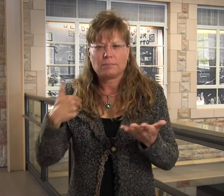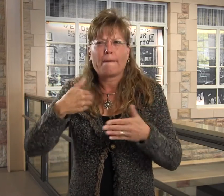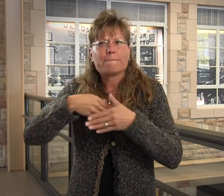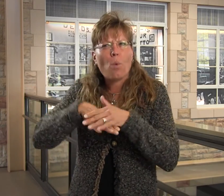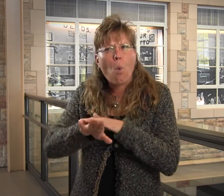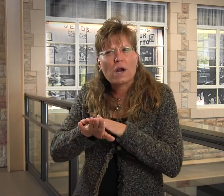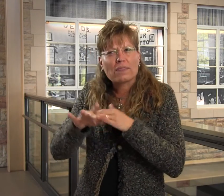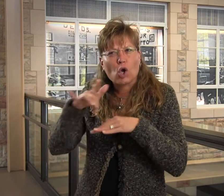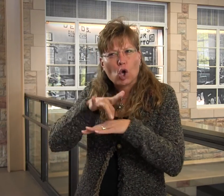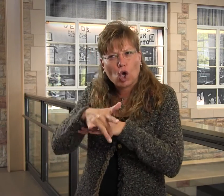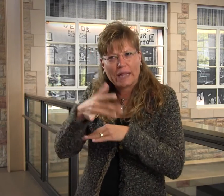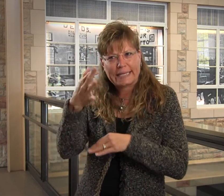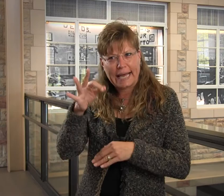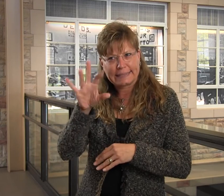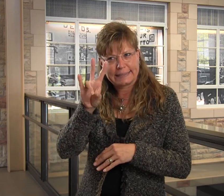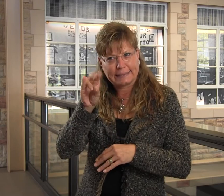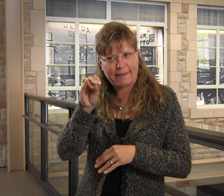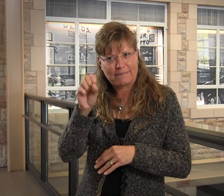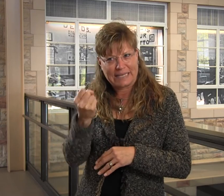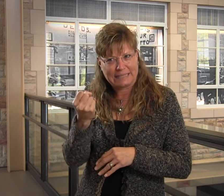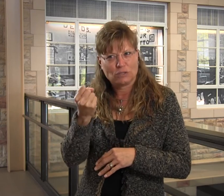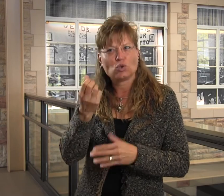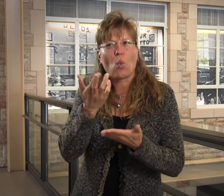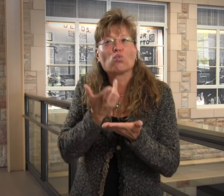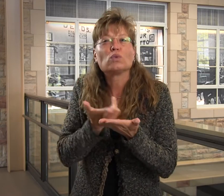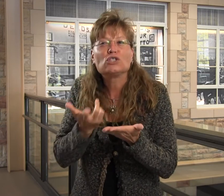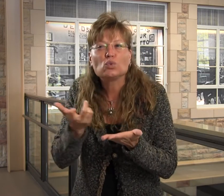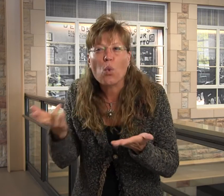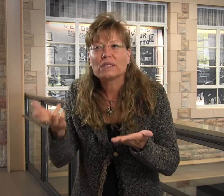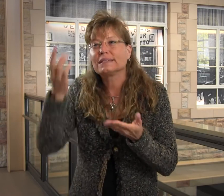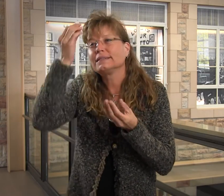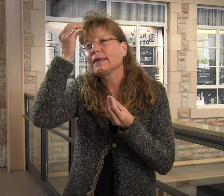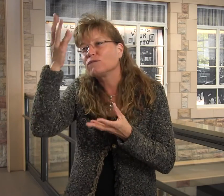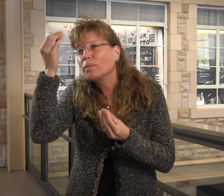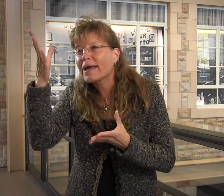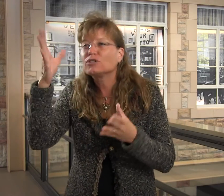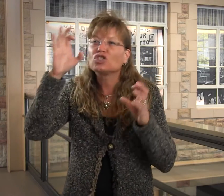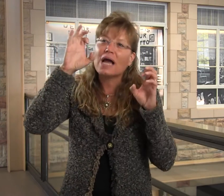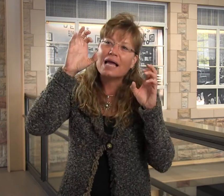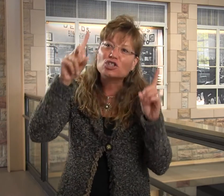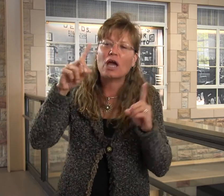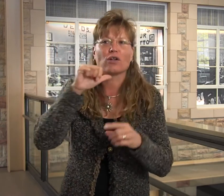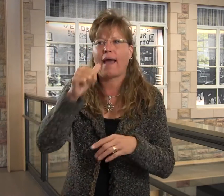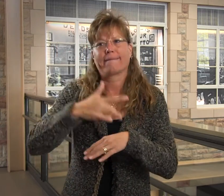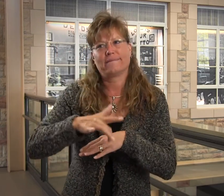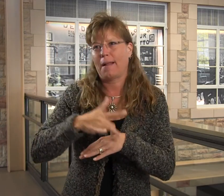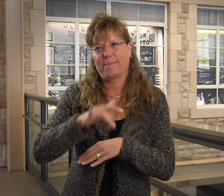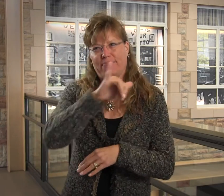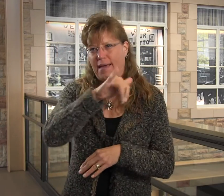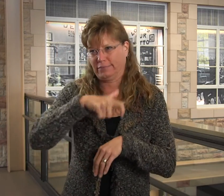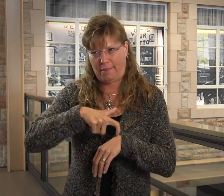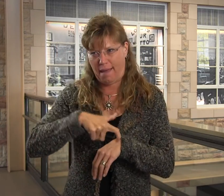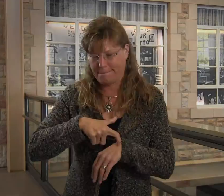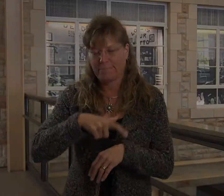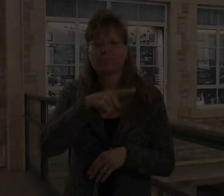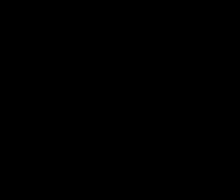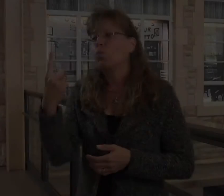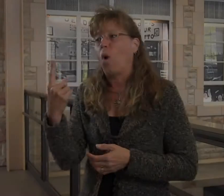with that information. This was in the early 1970s . The resources and the education and information was not available at that time.